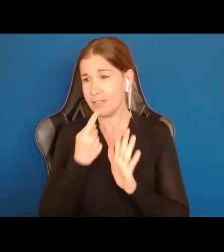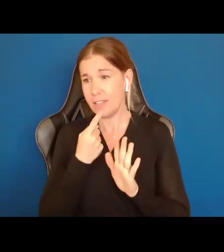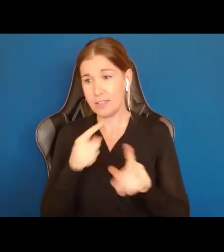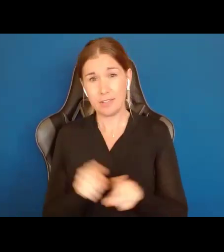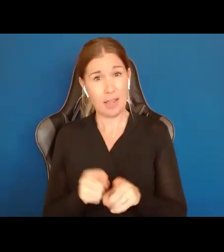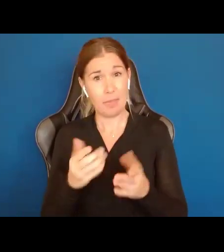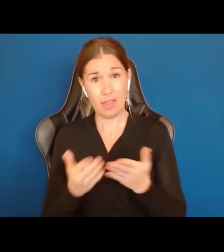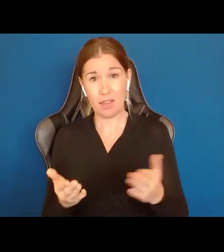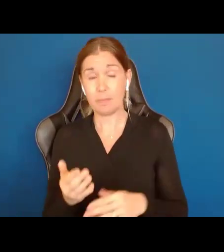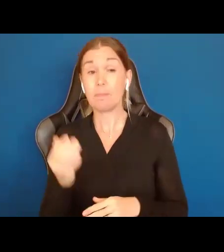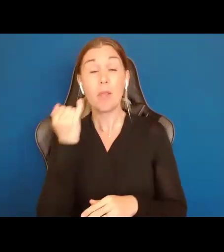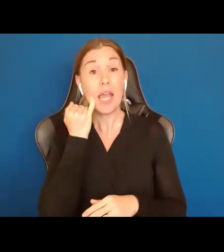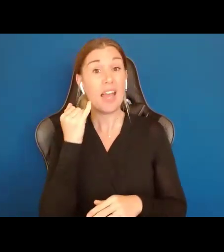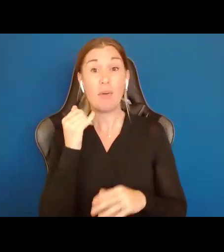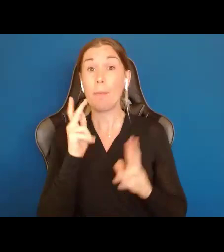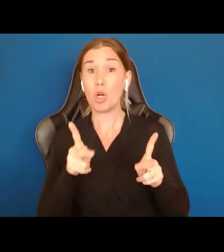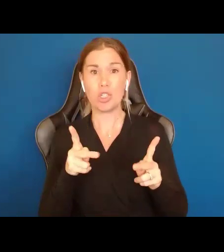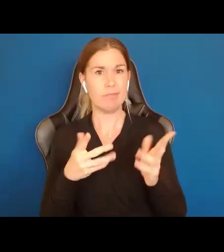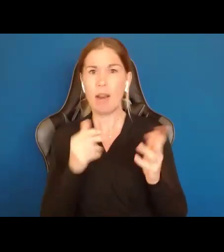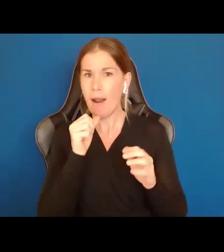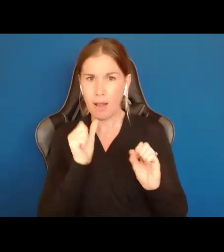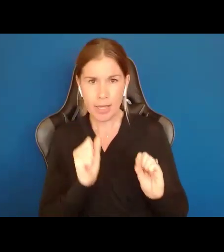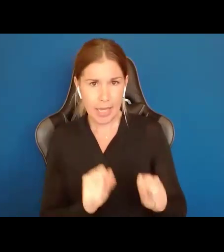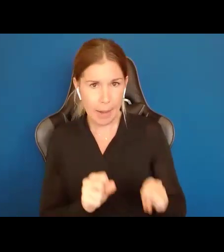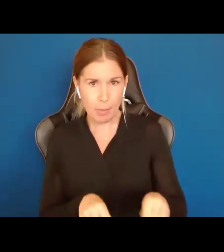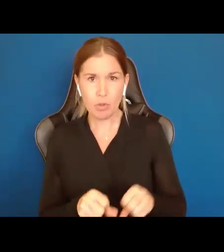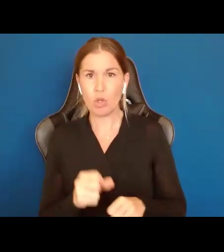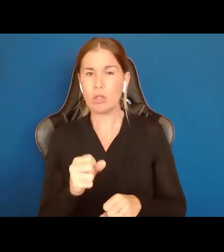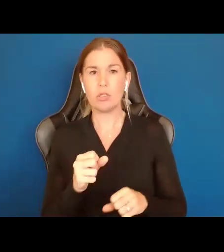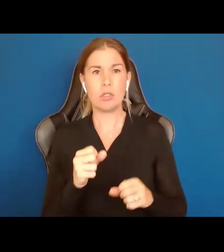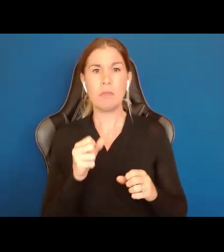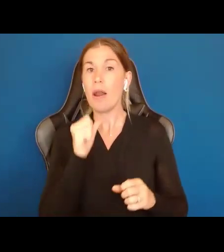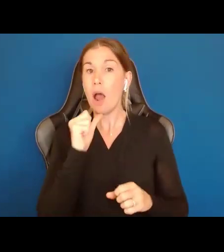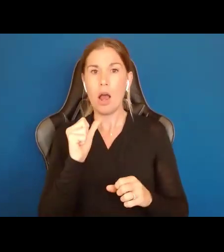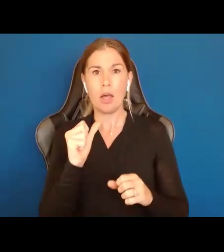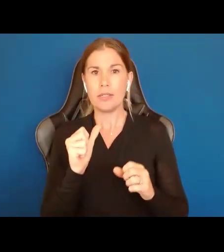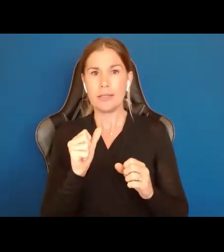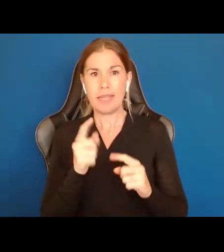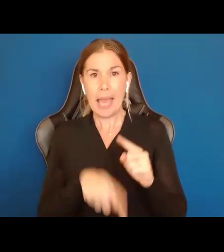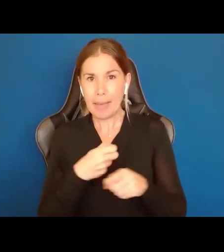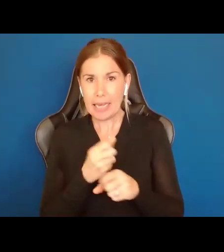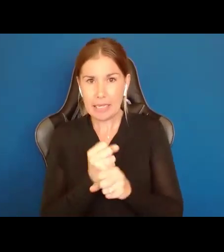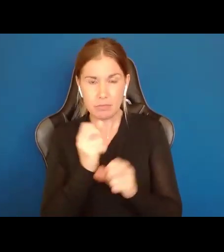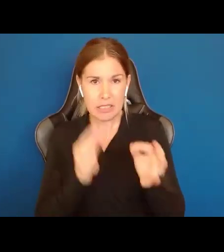incapacitated or incapable or unable to make a decision, or guardianship is necessary, its always